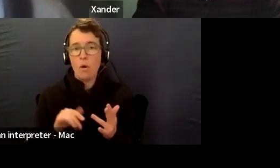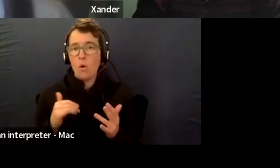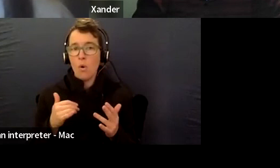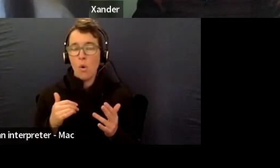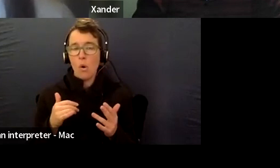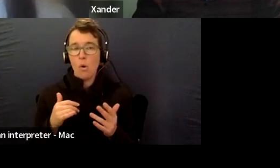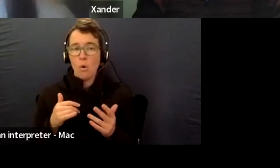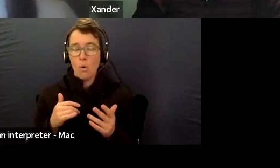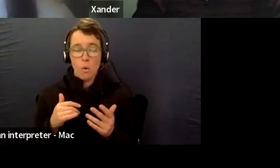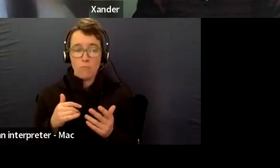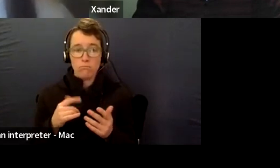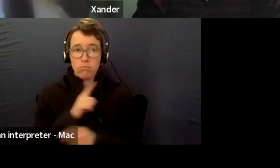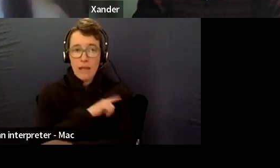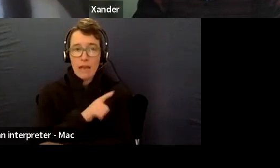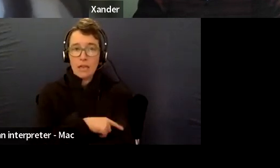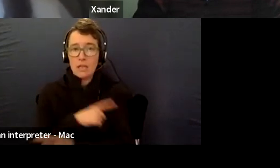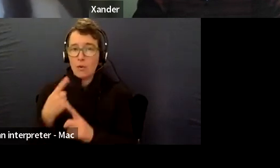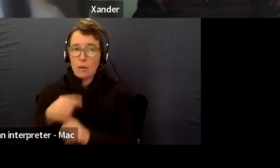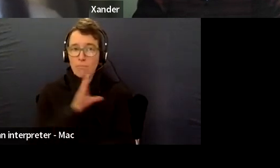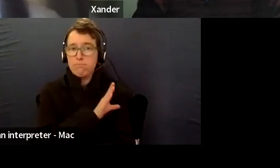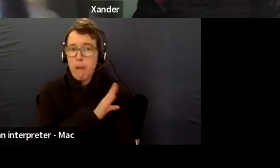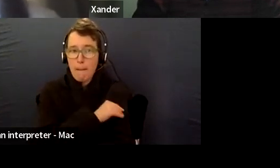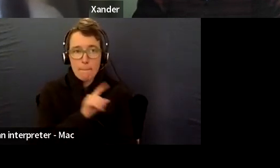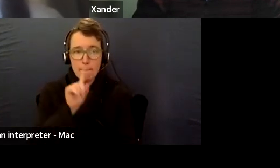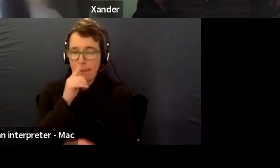stamina for a full day of school or four weeks of school.